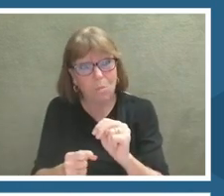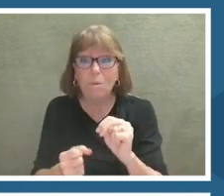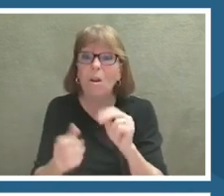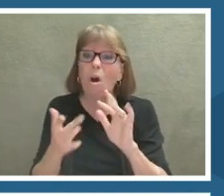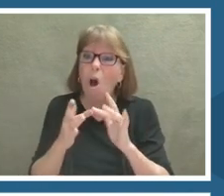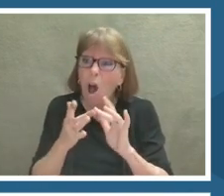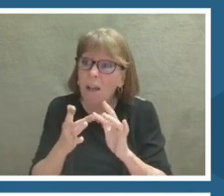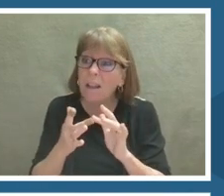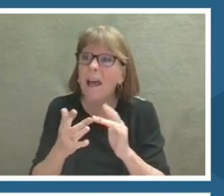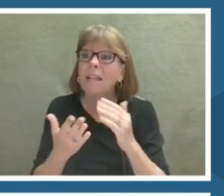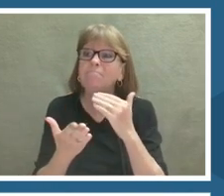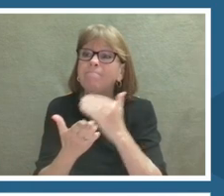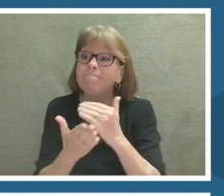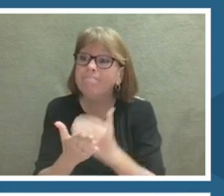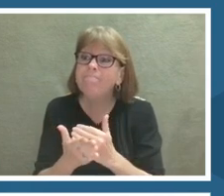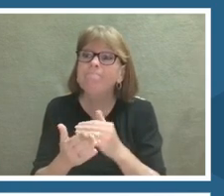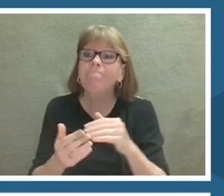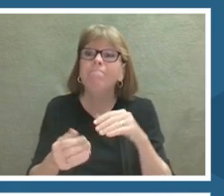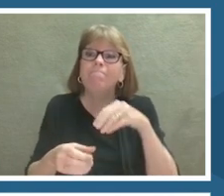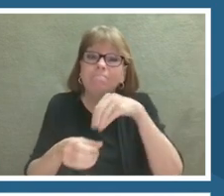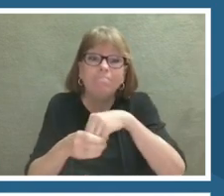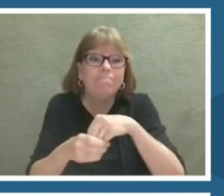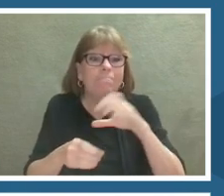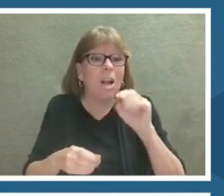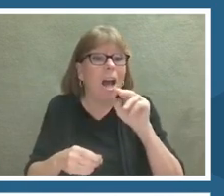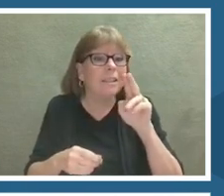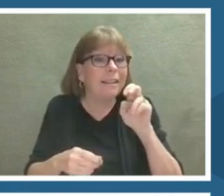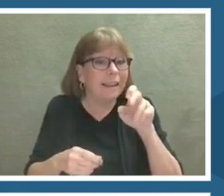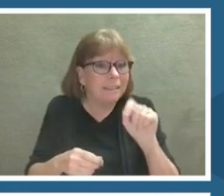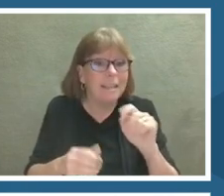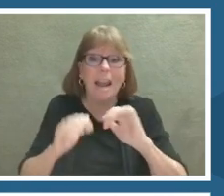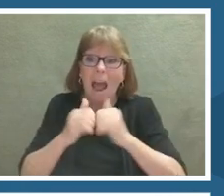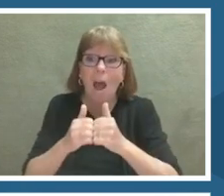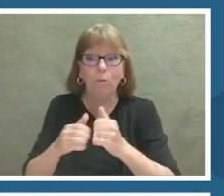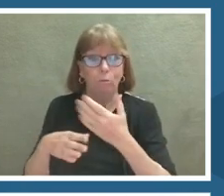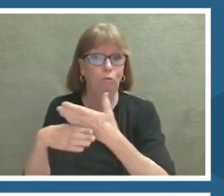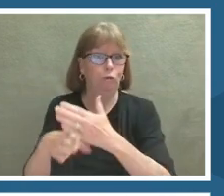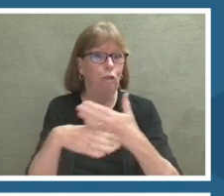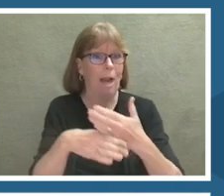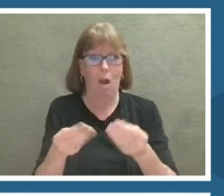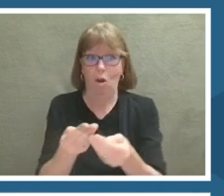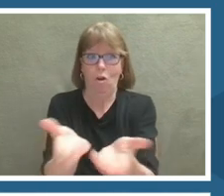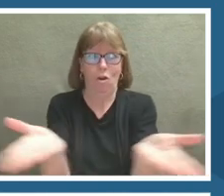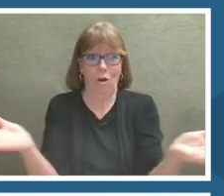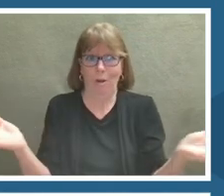tools, and it's also a space for sharing those tools with the tens of thousands of other